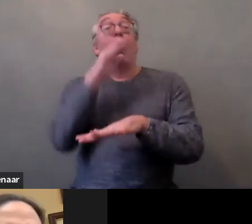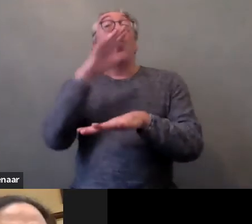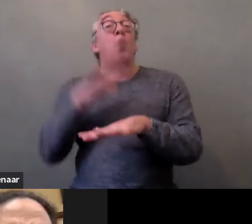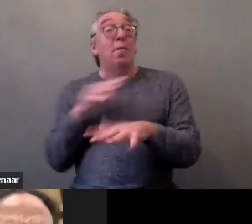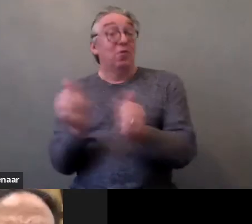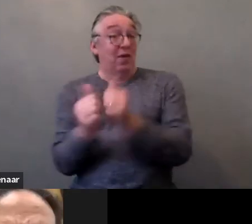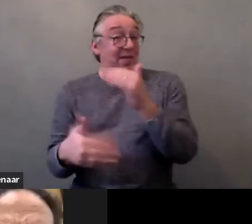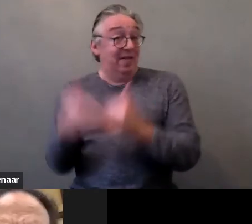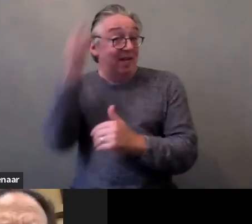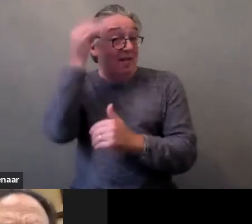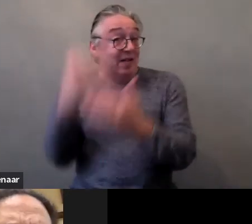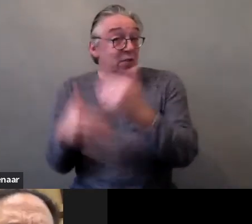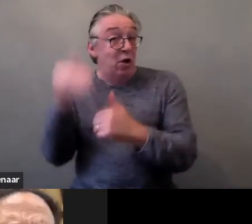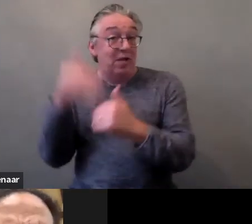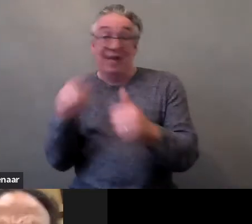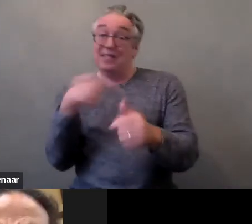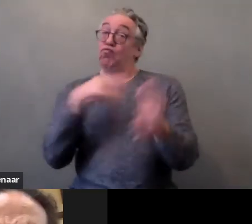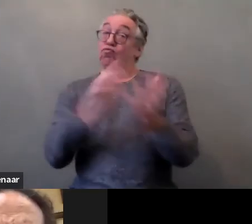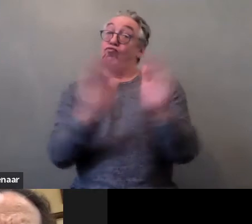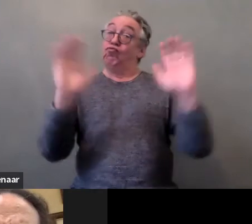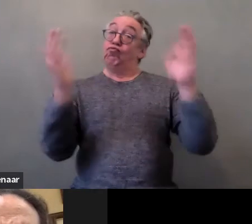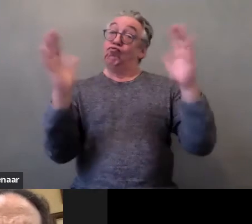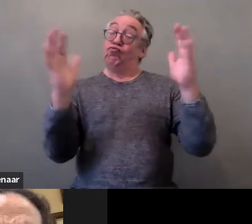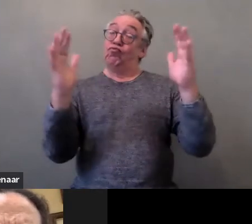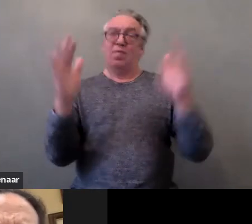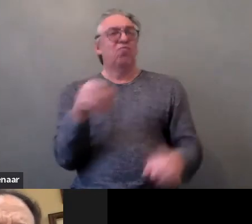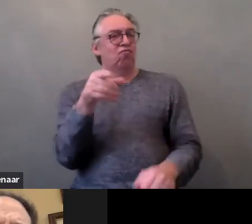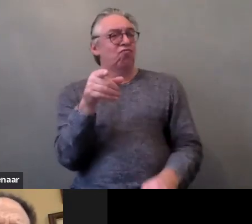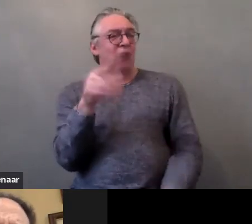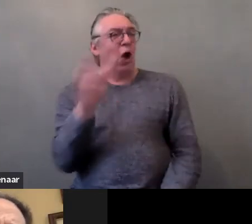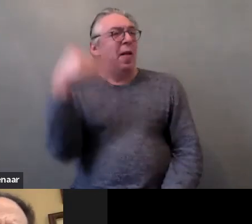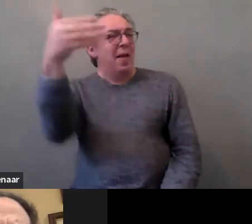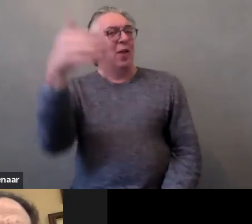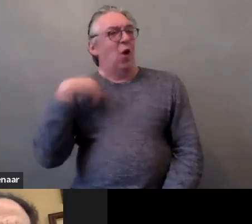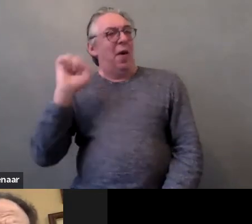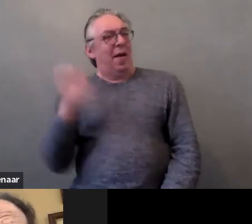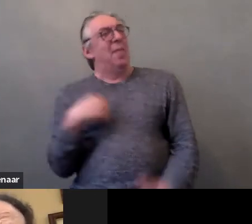we can have some questions or reflections about your intervention.